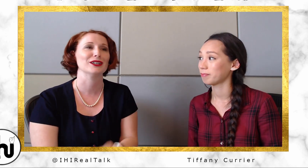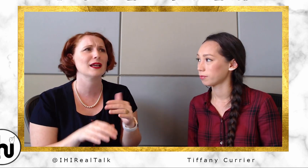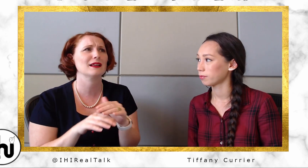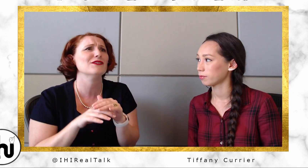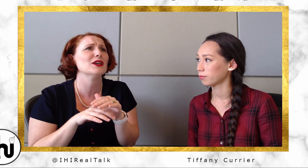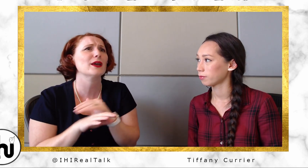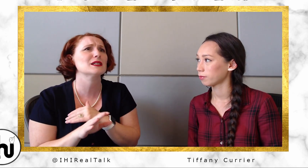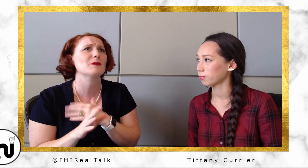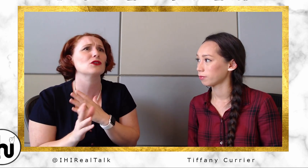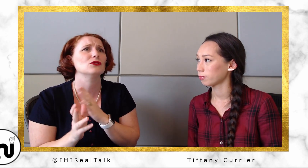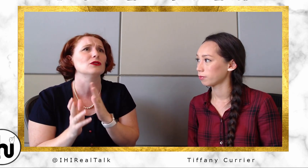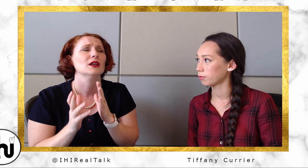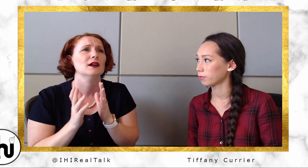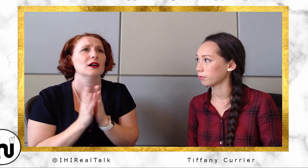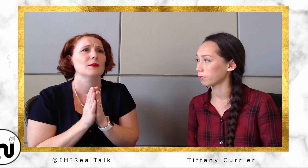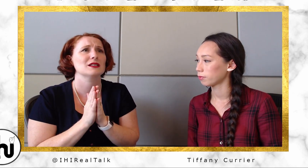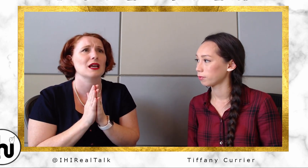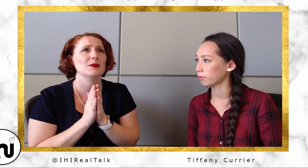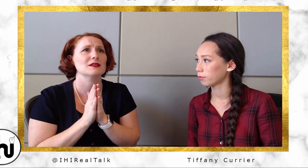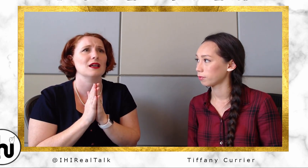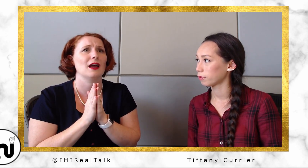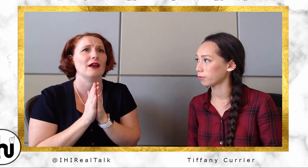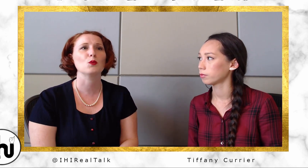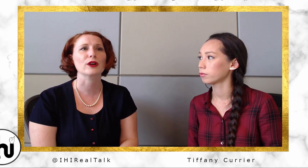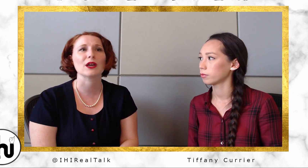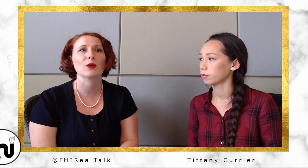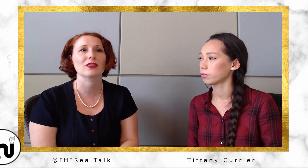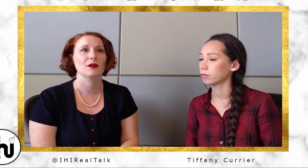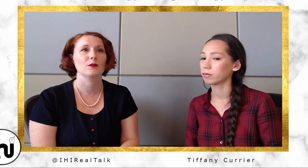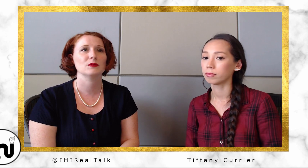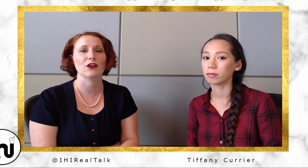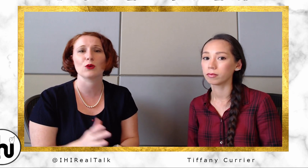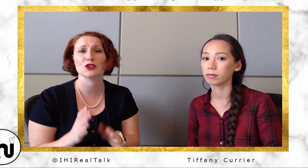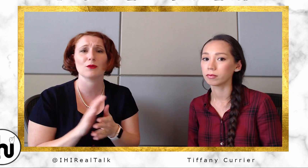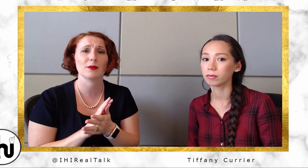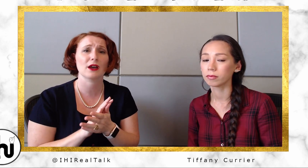even going into medical assignments and working with Deaf ones who may have gotten